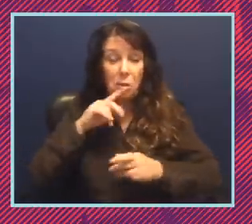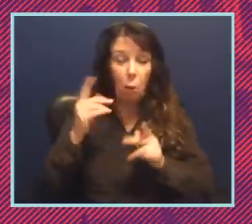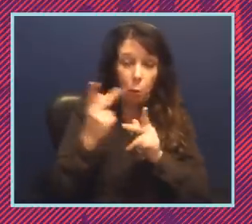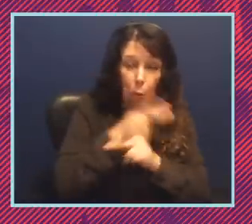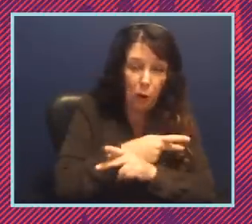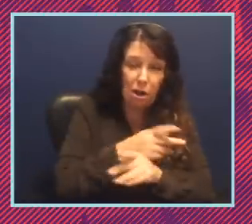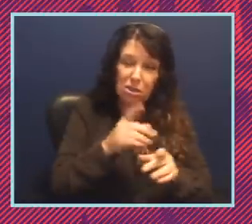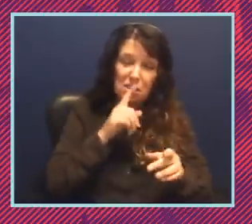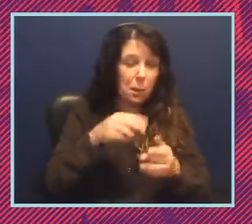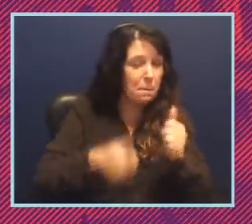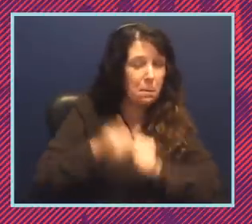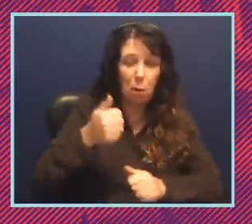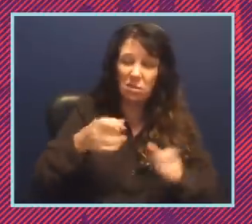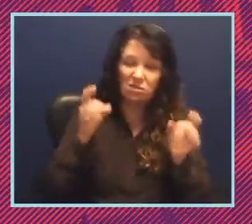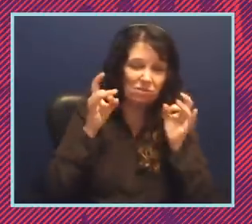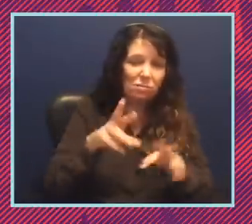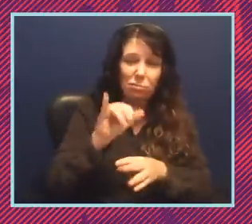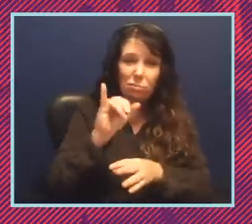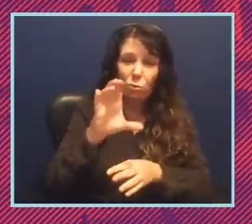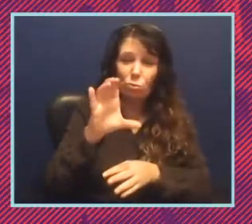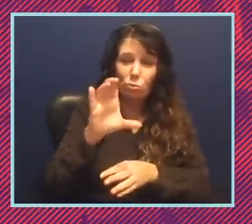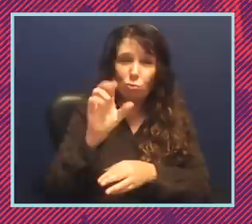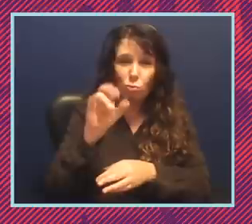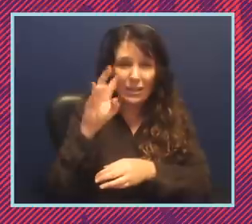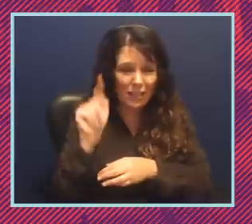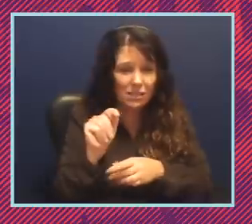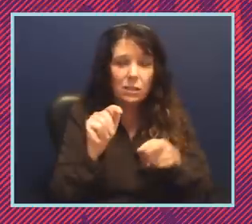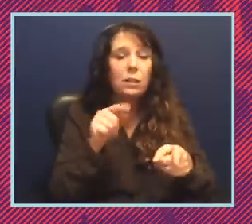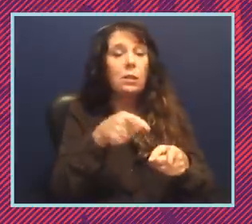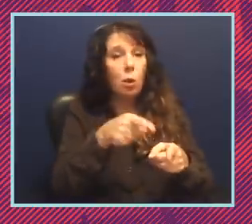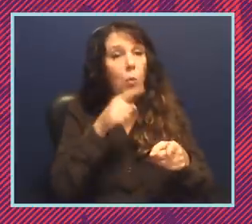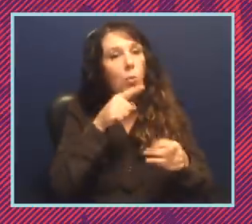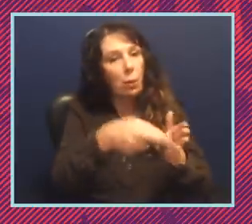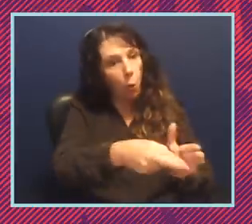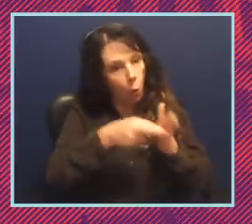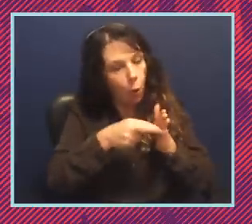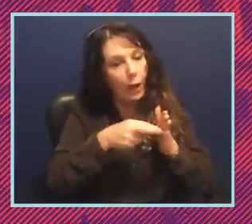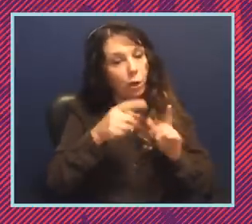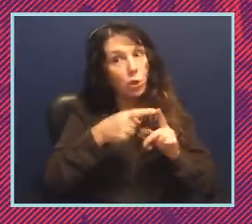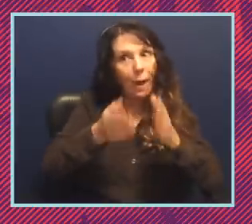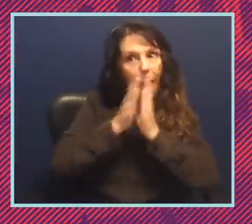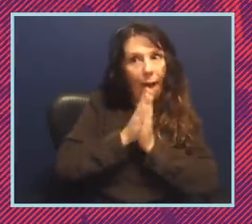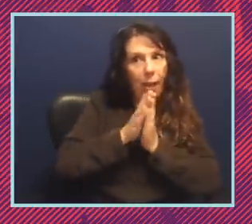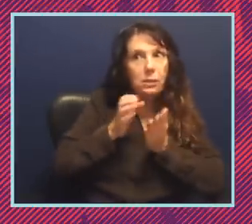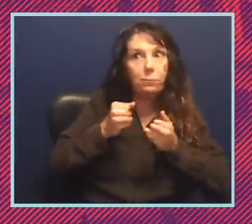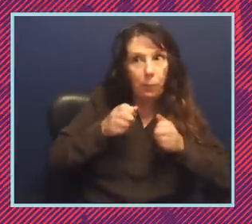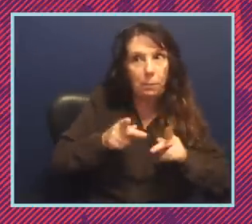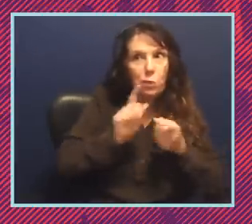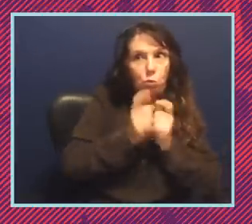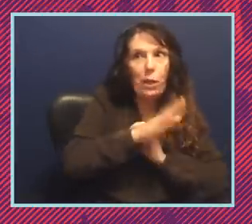racist violators in terms of voting were required to ask for permission to change their voting laws